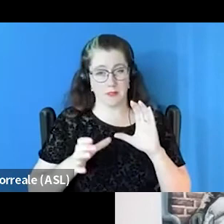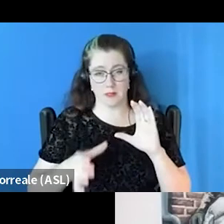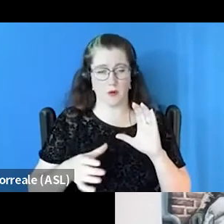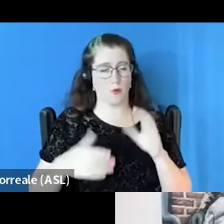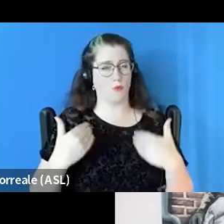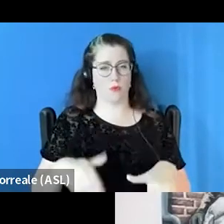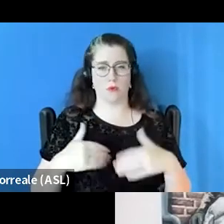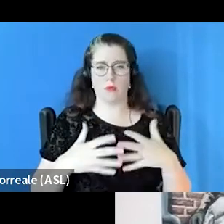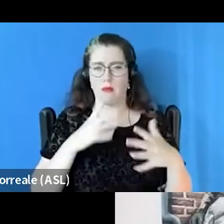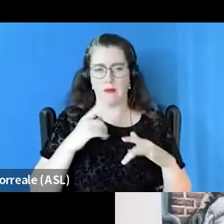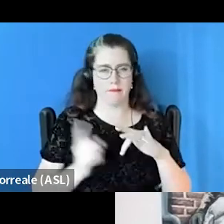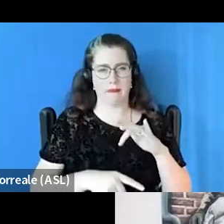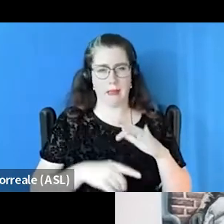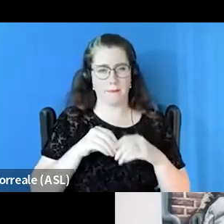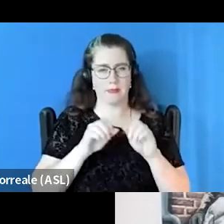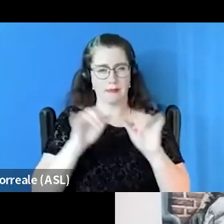in the system, but it really starts from the top.